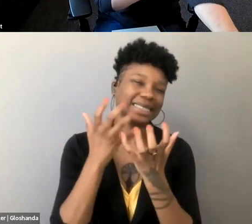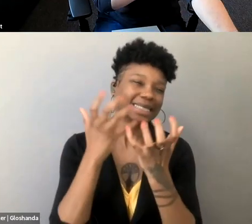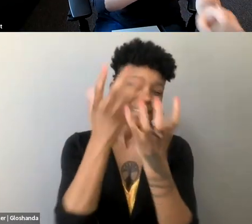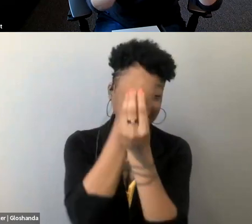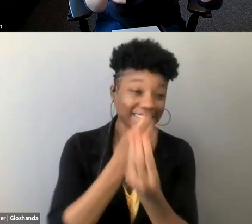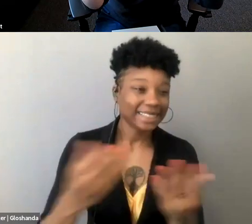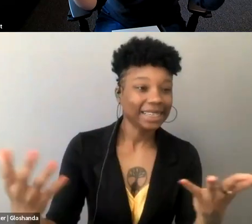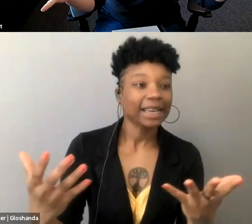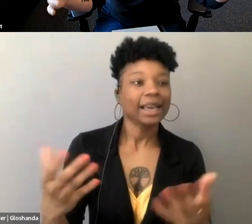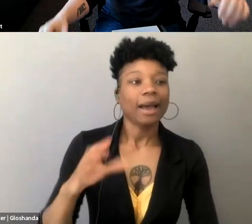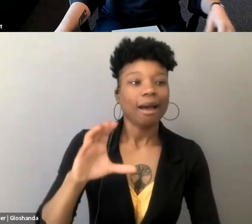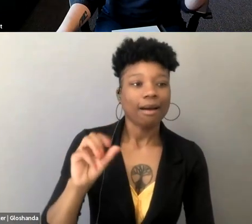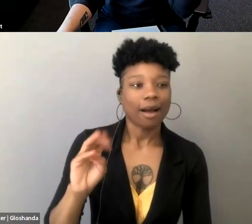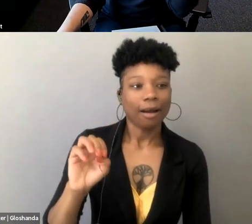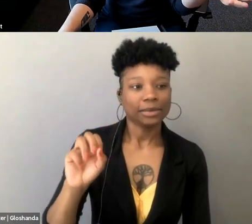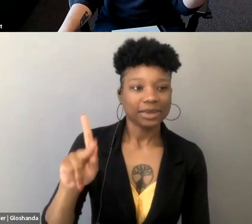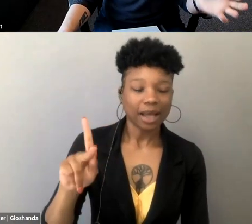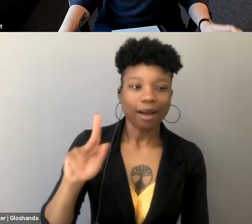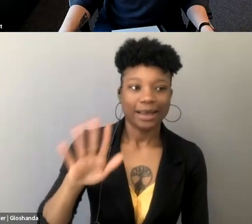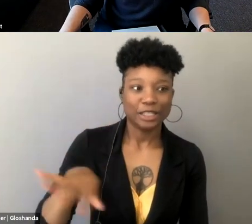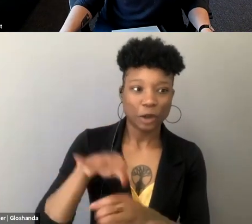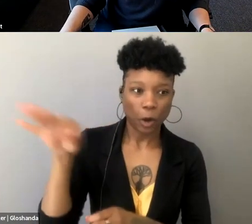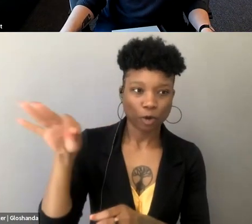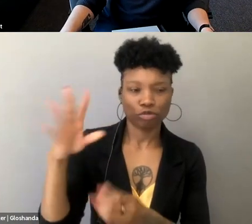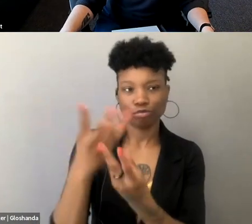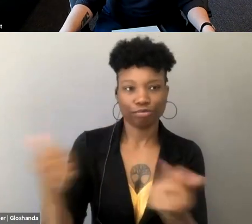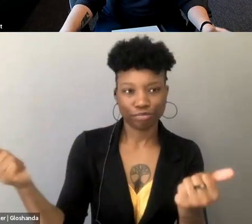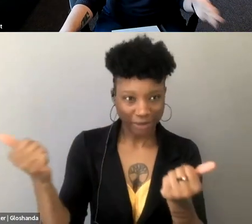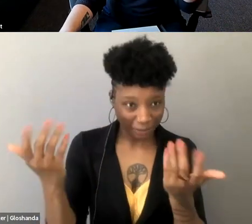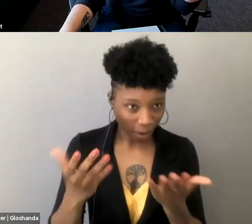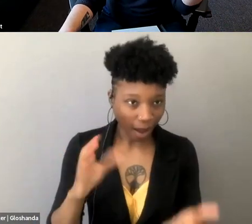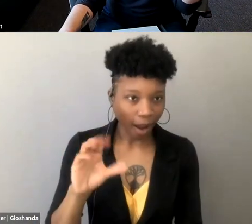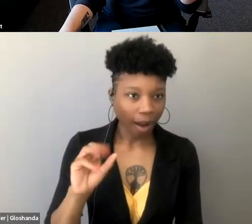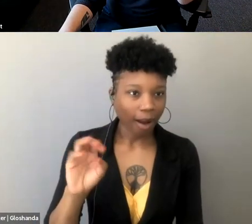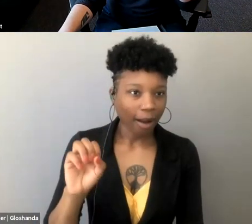to excise Comstock's ghost is ComstockCon,